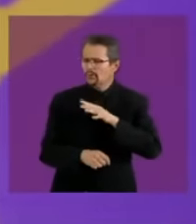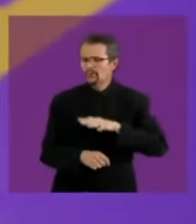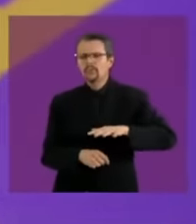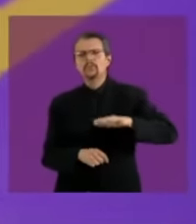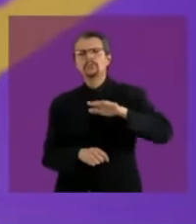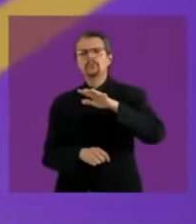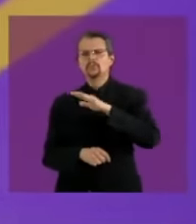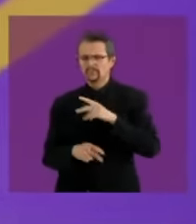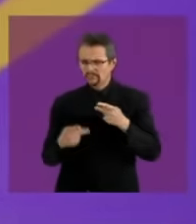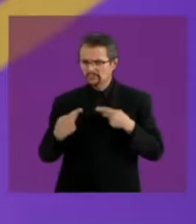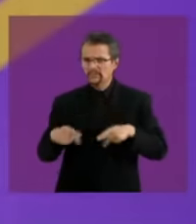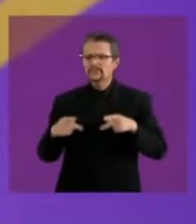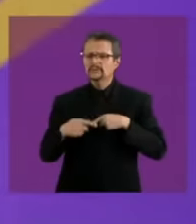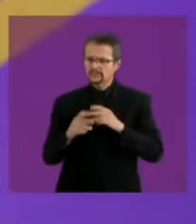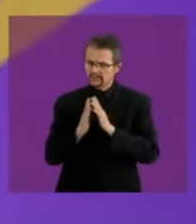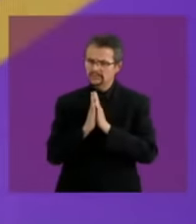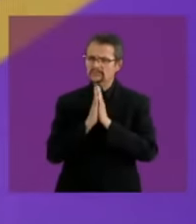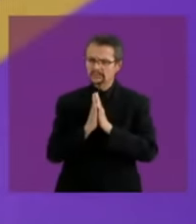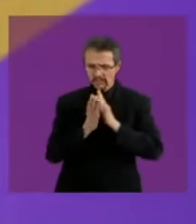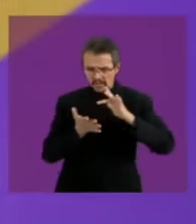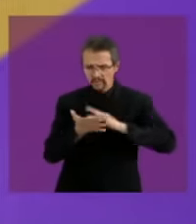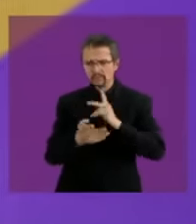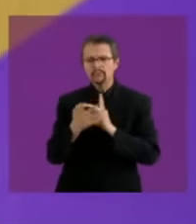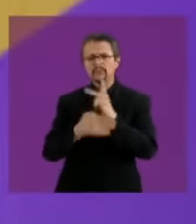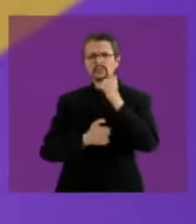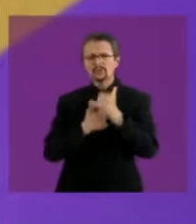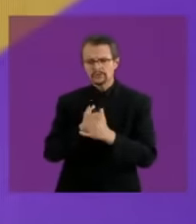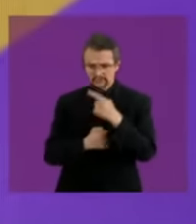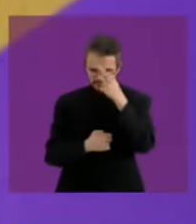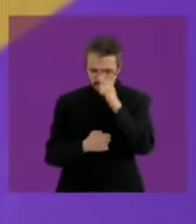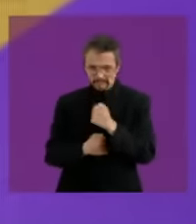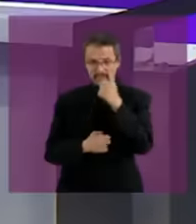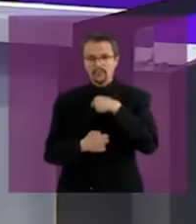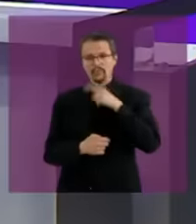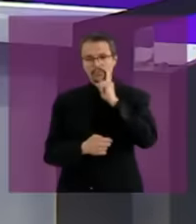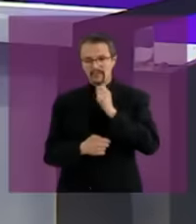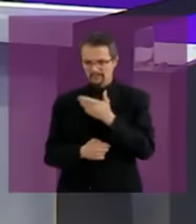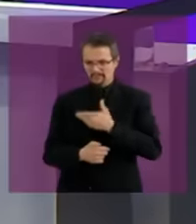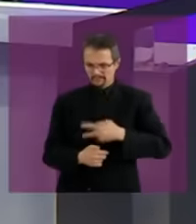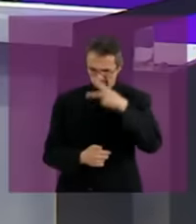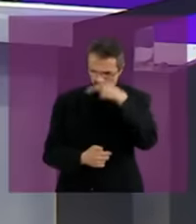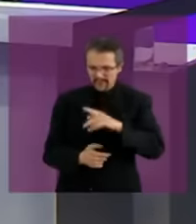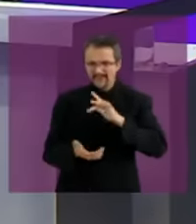part of this project I am going to be the first female president of Mexico thank you candidate and I am leaving